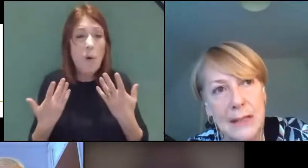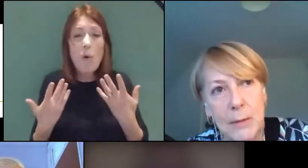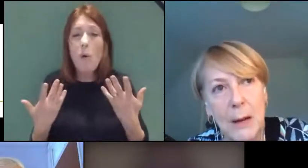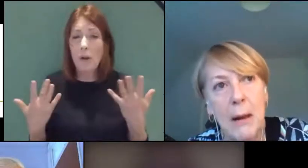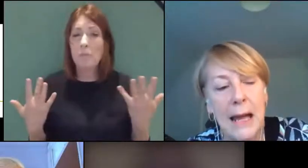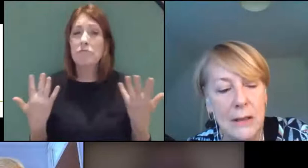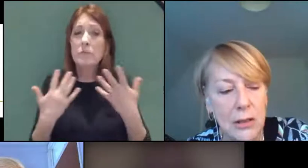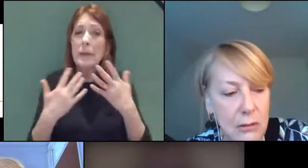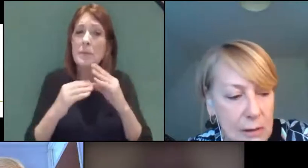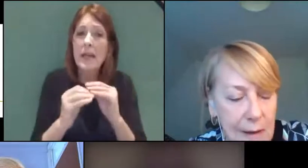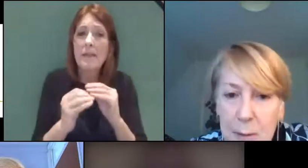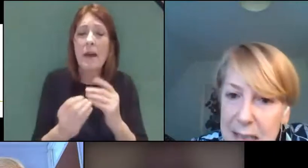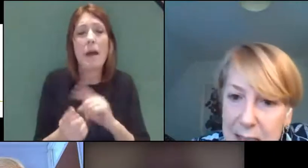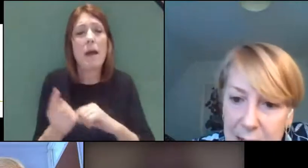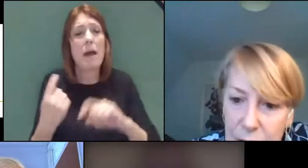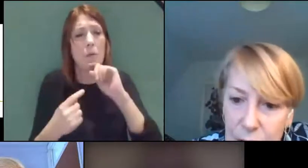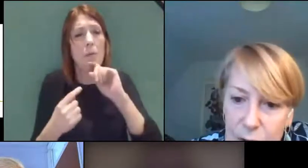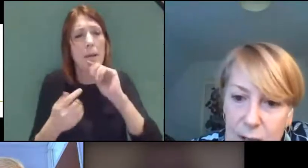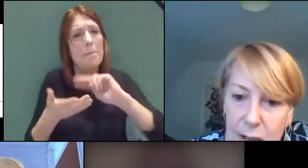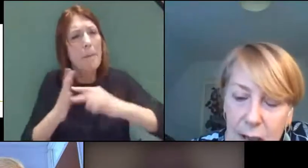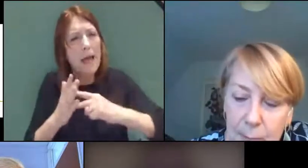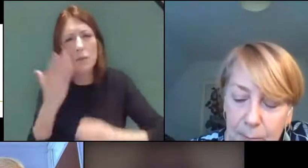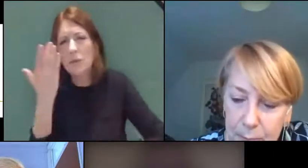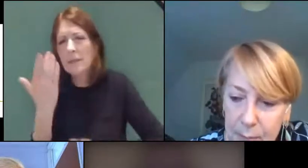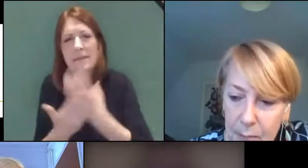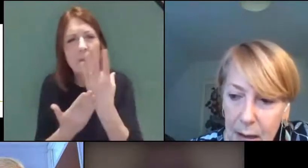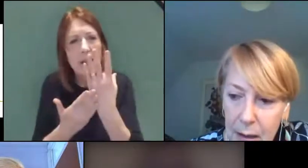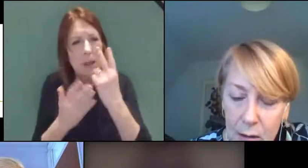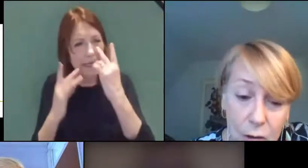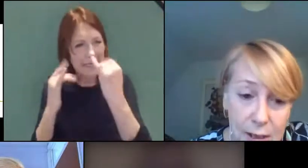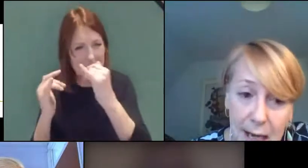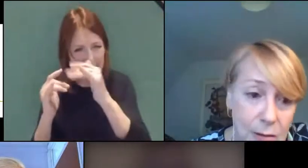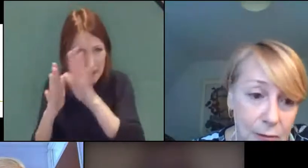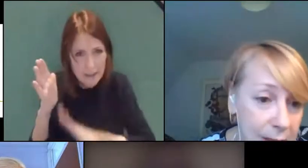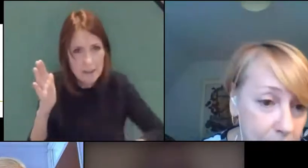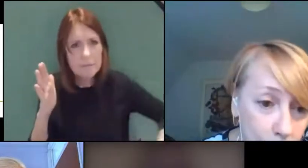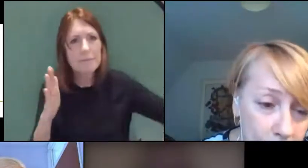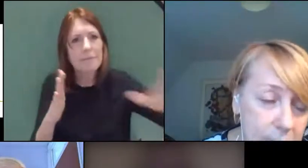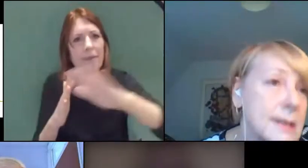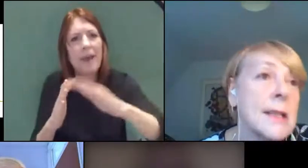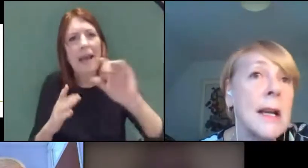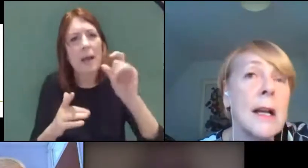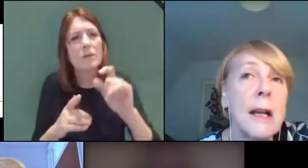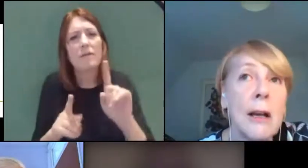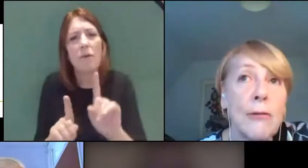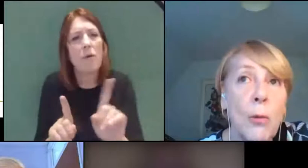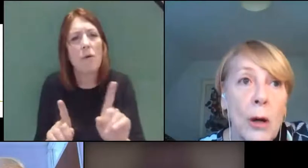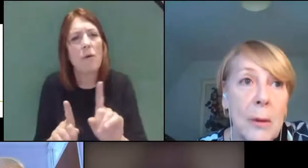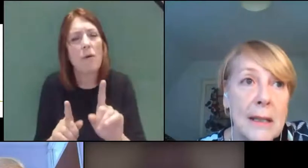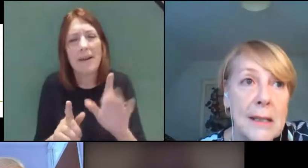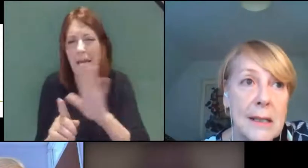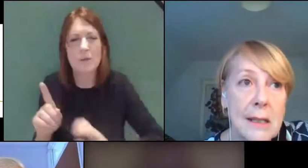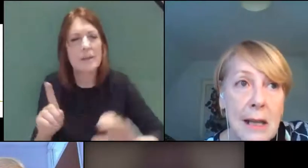There's a big plan to develop testing across the county for key workers, for workplaces that